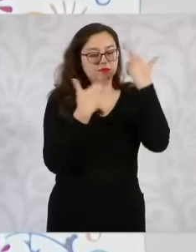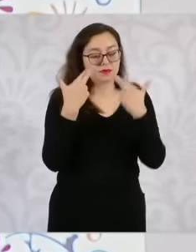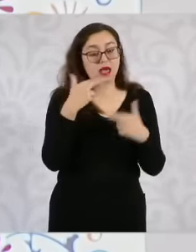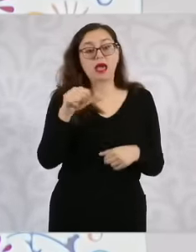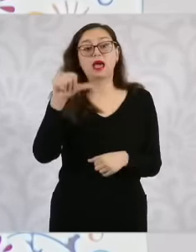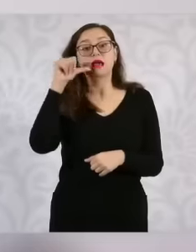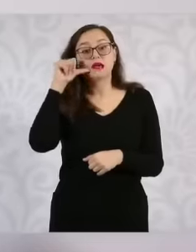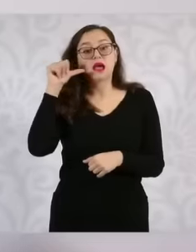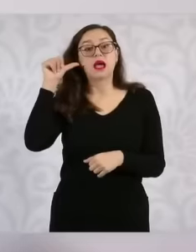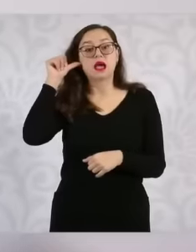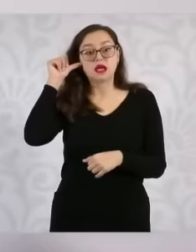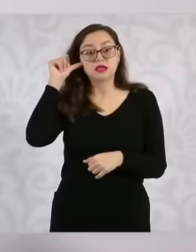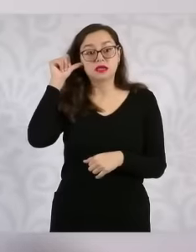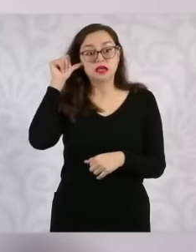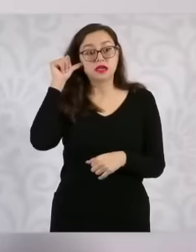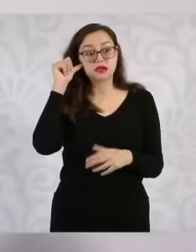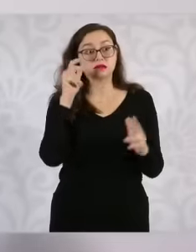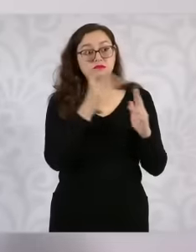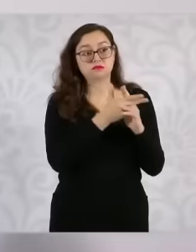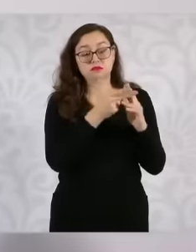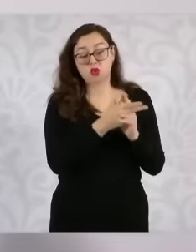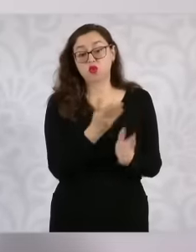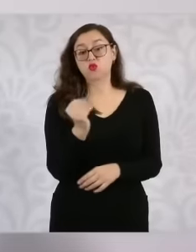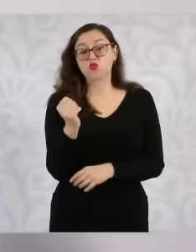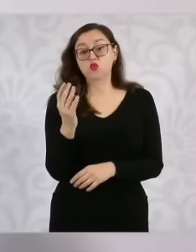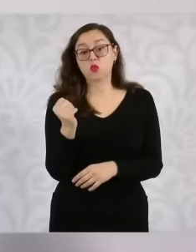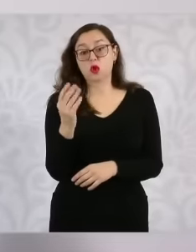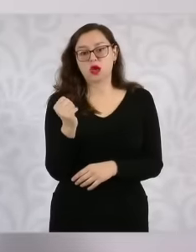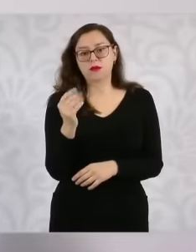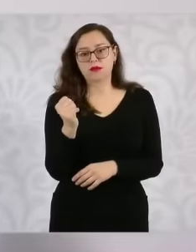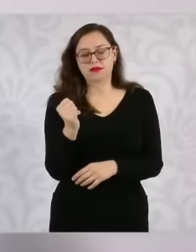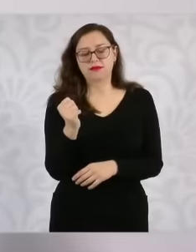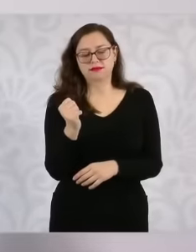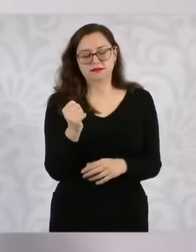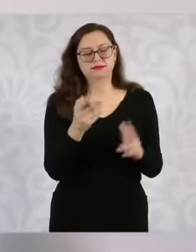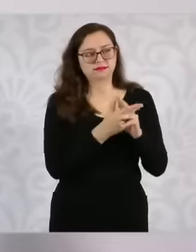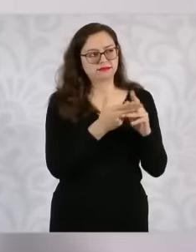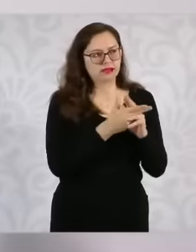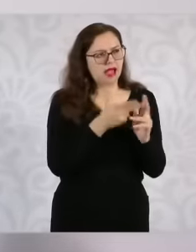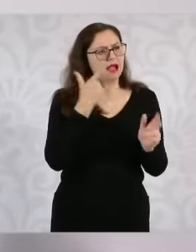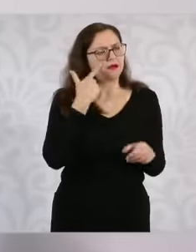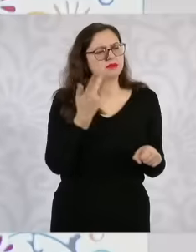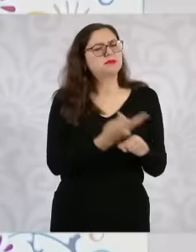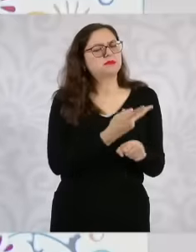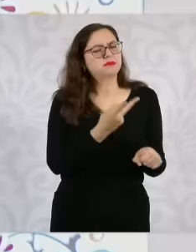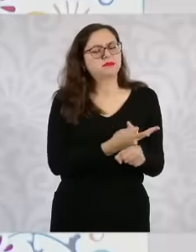nine homicides in Culiacán, so he is going to evaluate these actions, he is going to meet with the